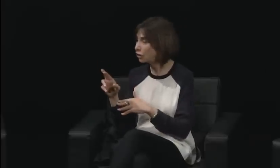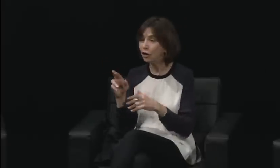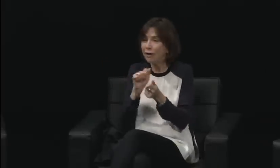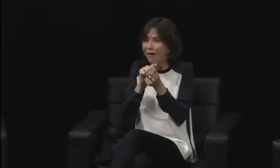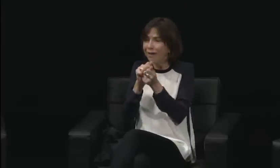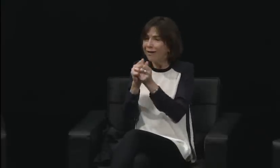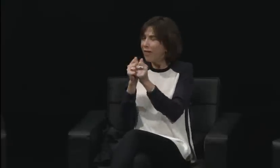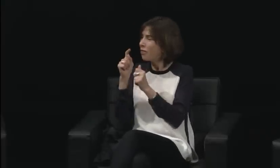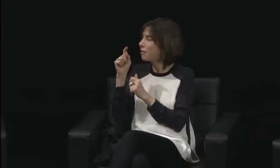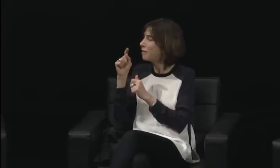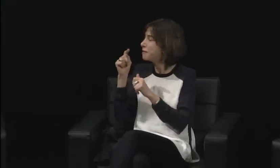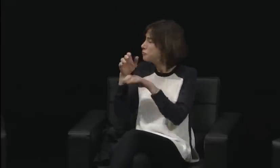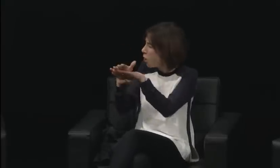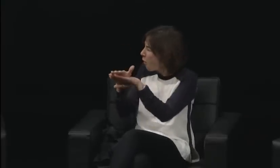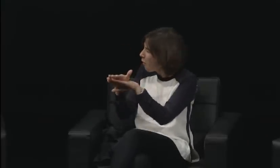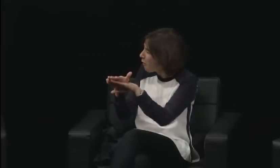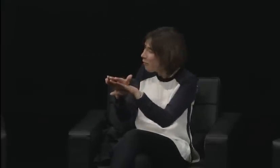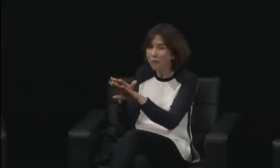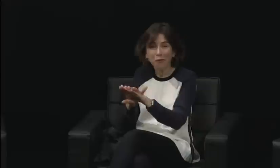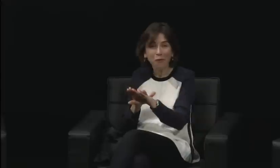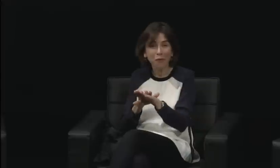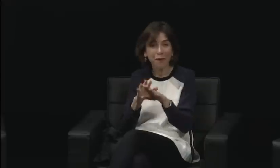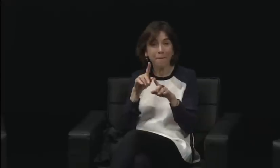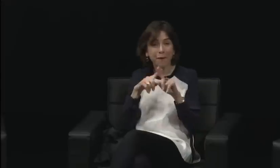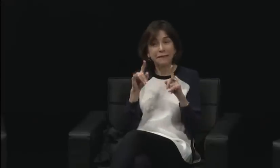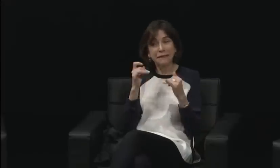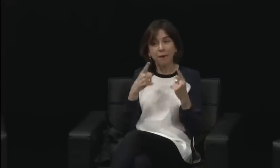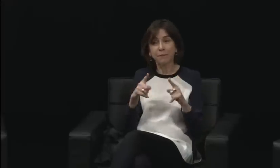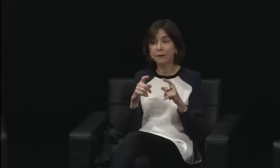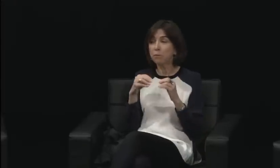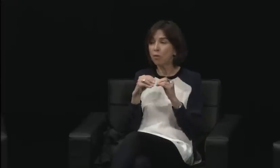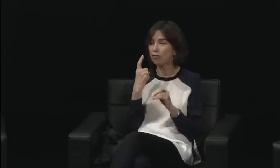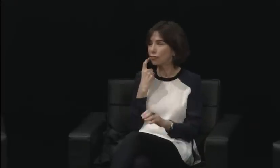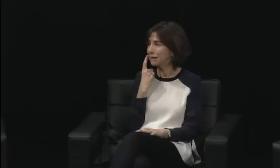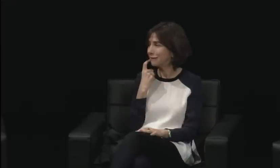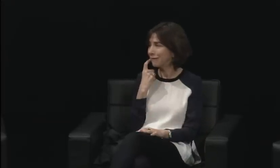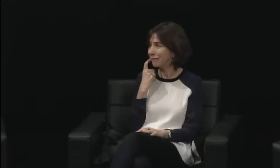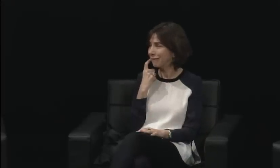and if a woman reacted in an emotional way,